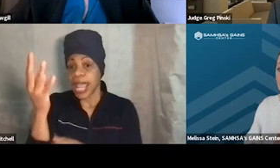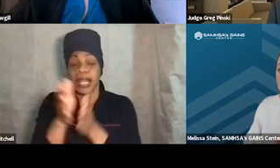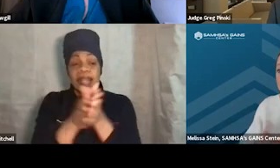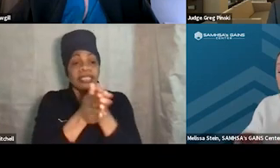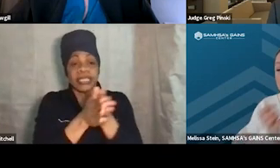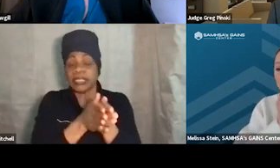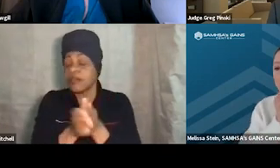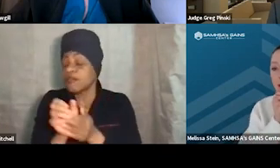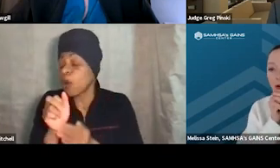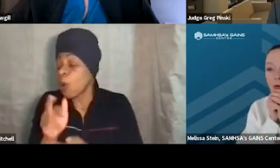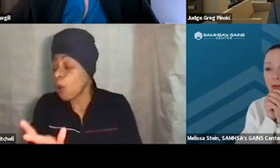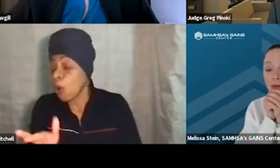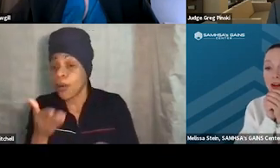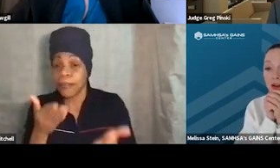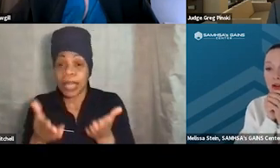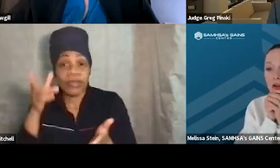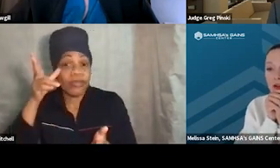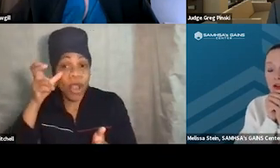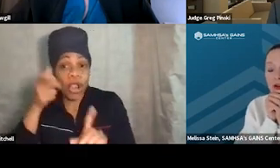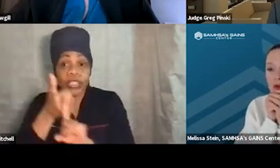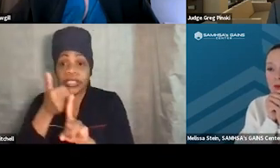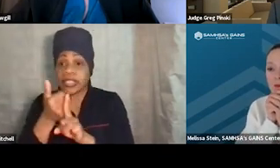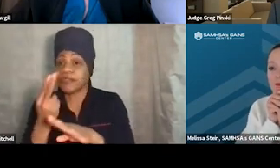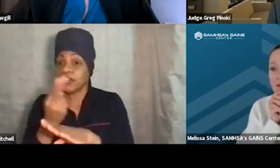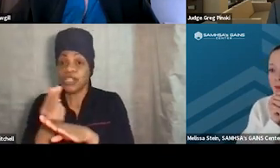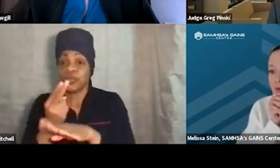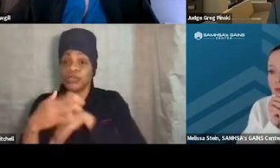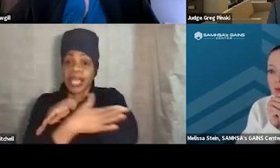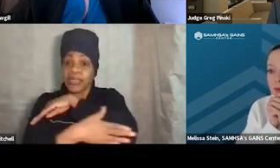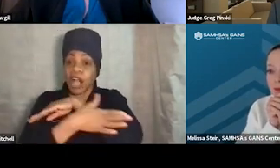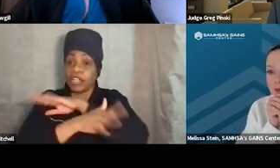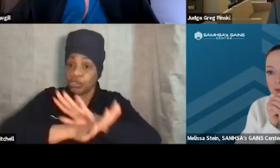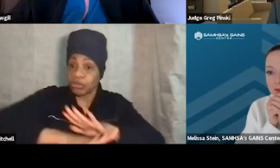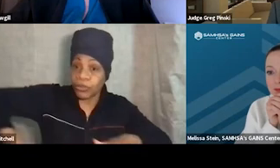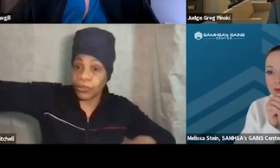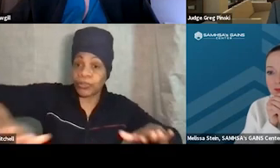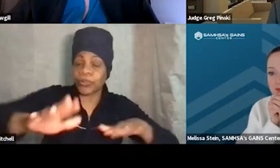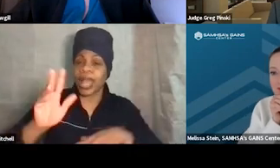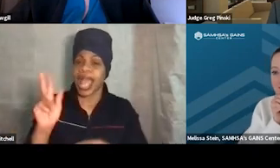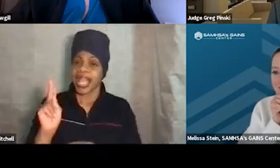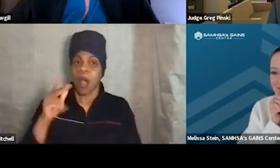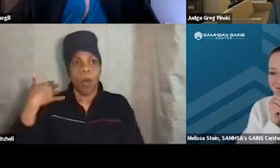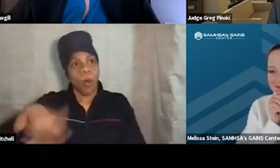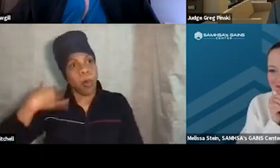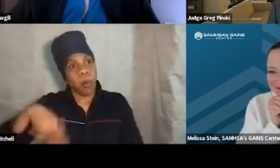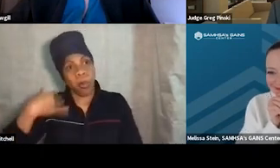that you've heard being used across the country? Wow, that's a big, broad one.